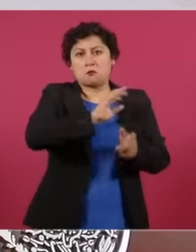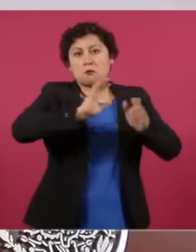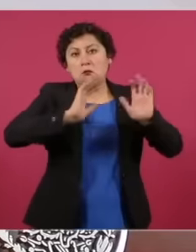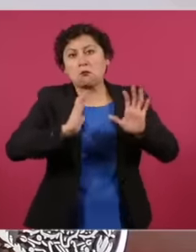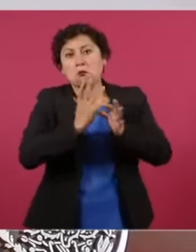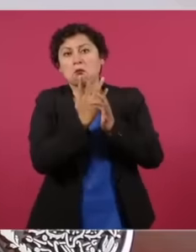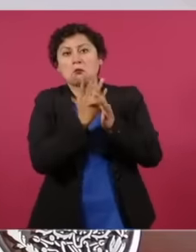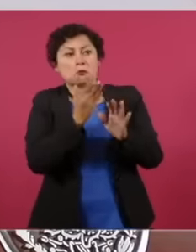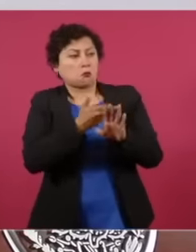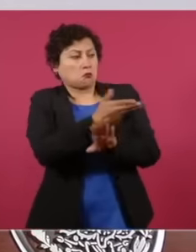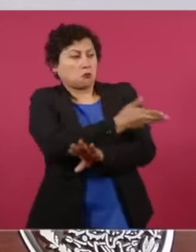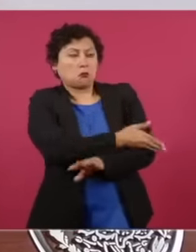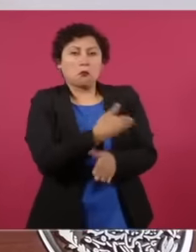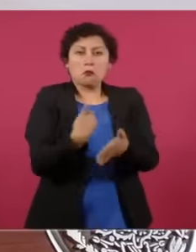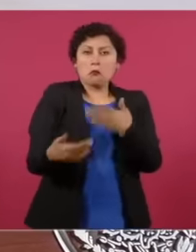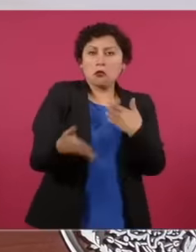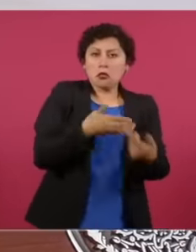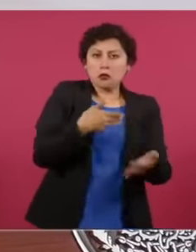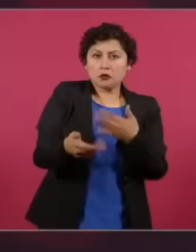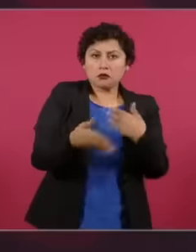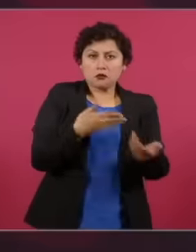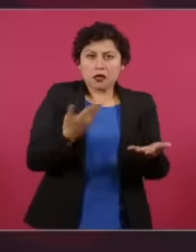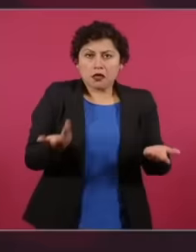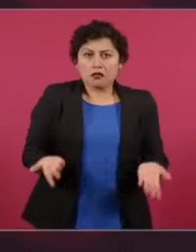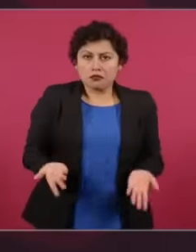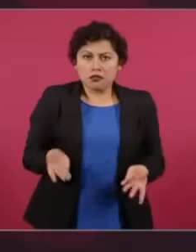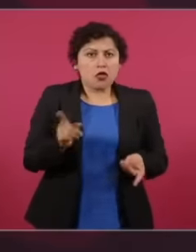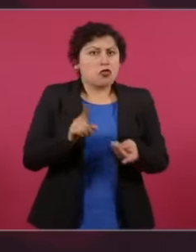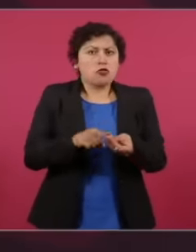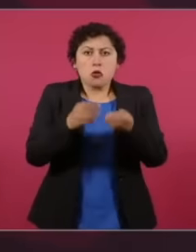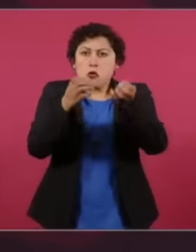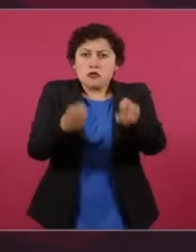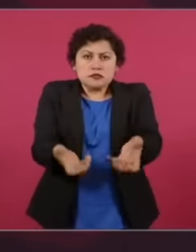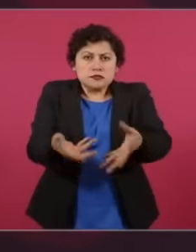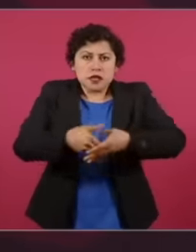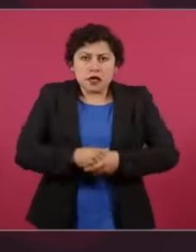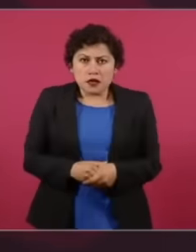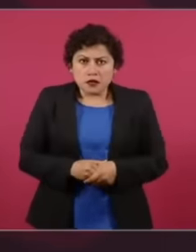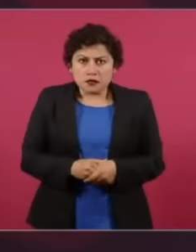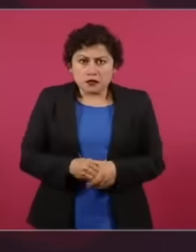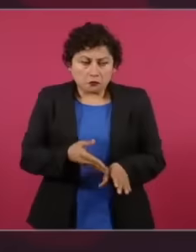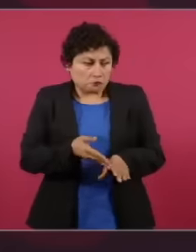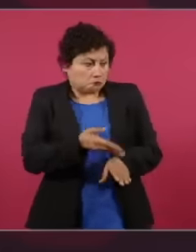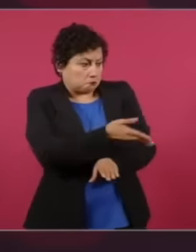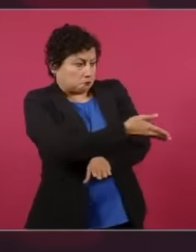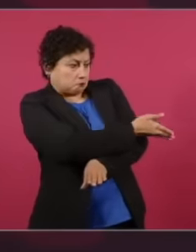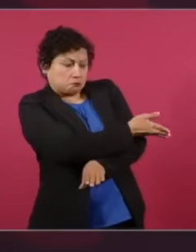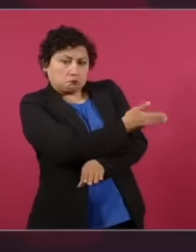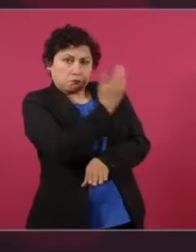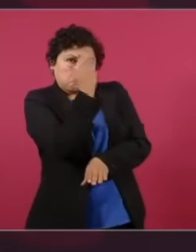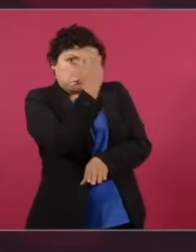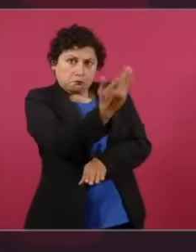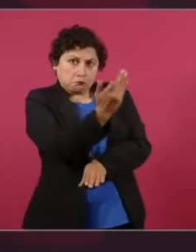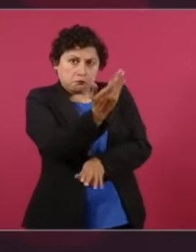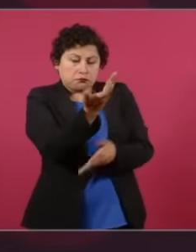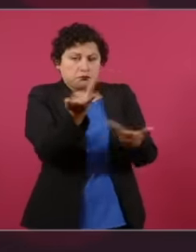the result is that millions of Mexicans are like